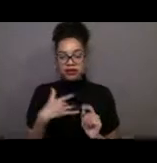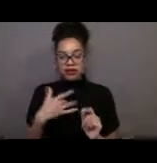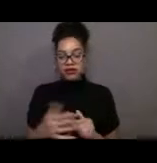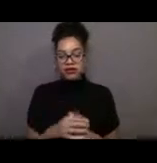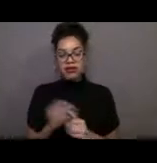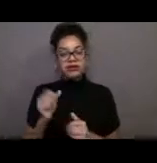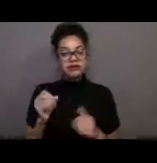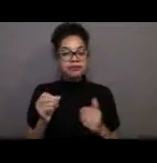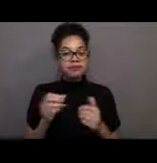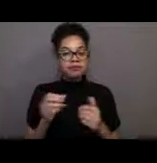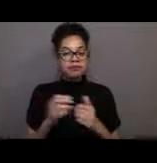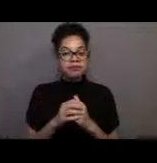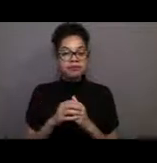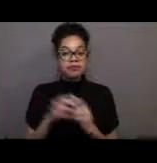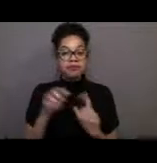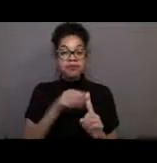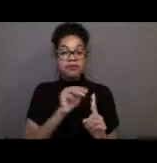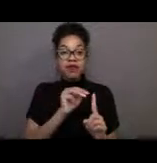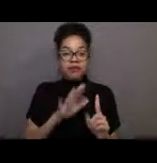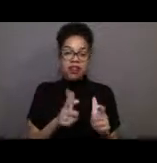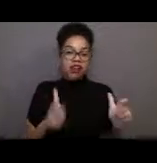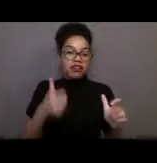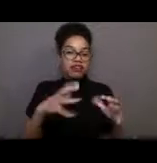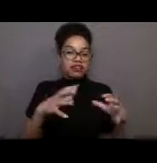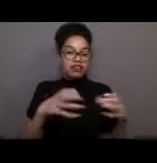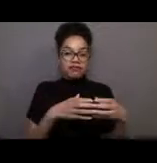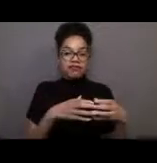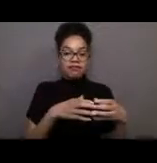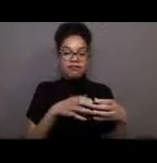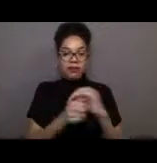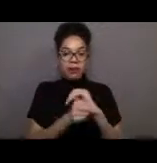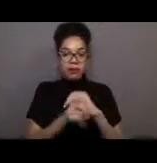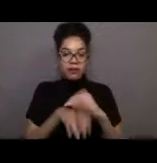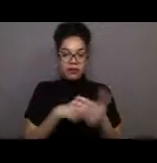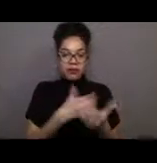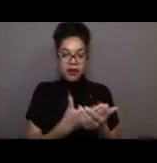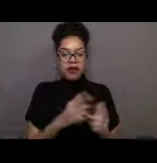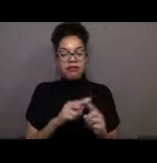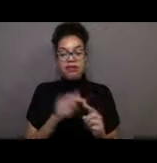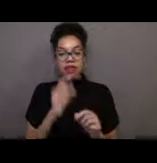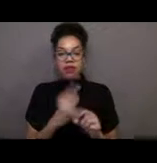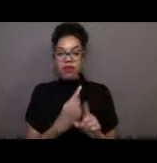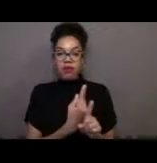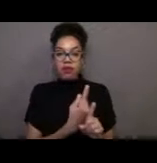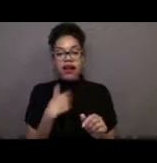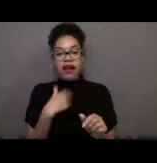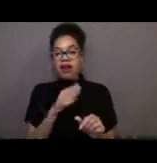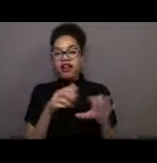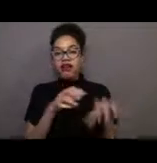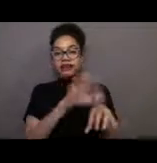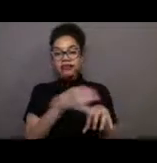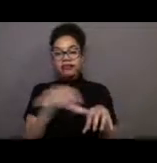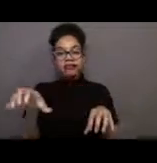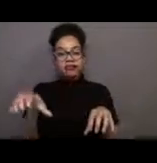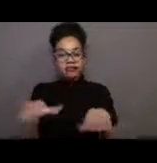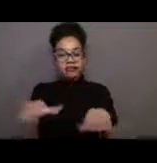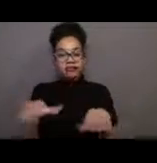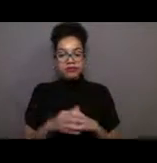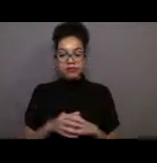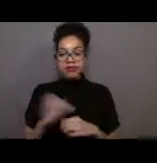but it's not the only one. Yeah. [Nicole] Great. So in answer to your question then, Texas, there are leatherbacks in the Atlantic Ocean